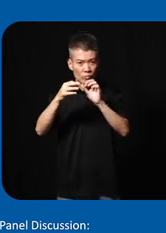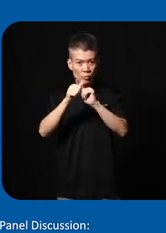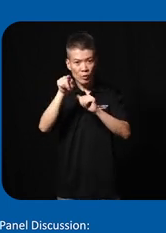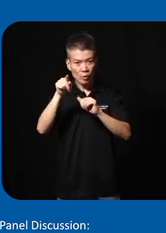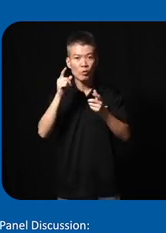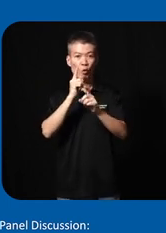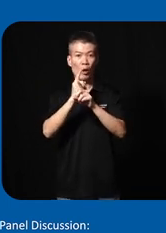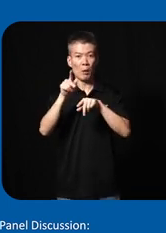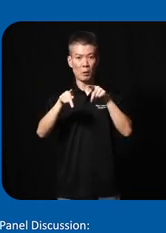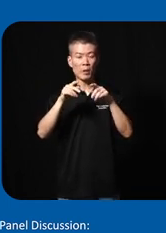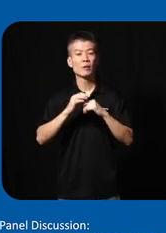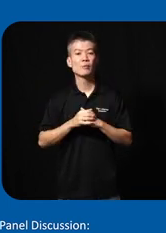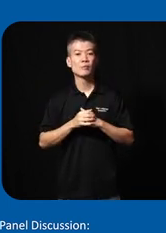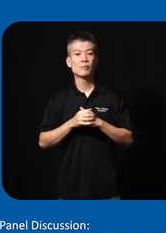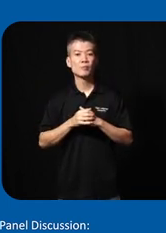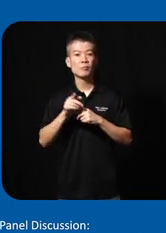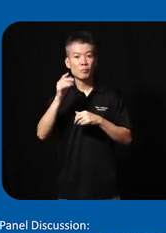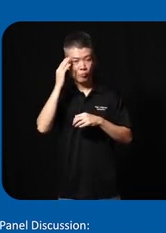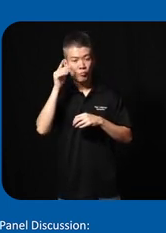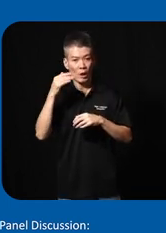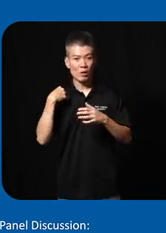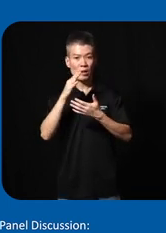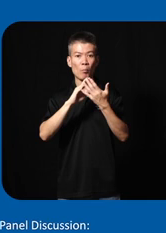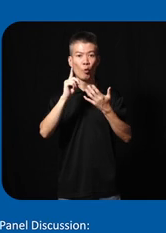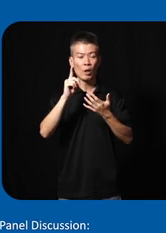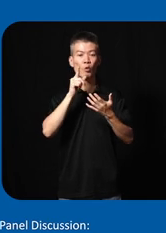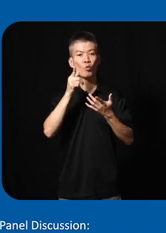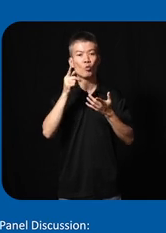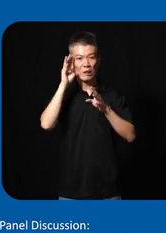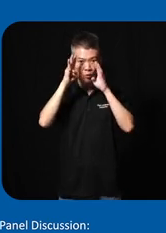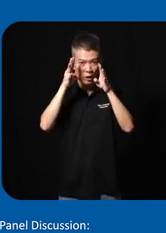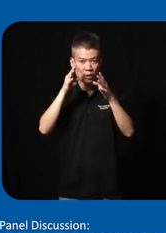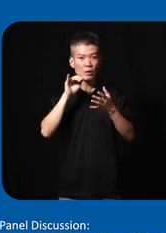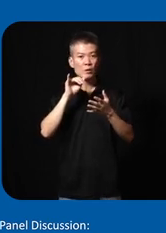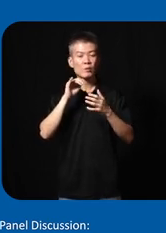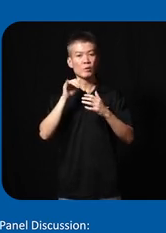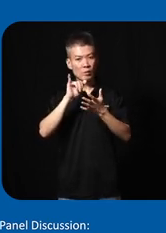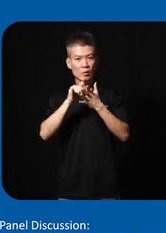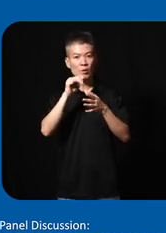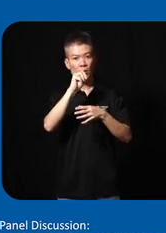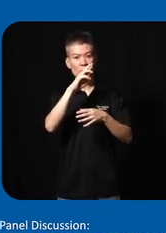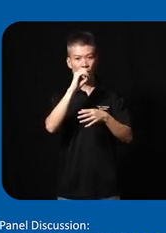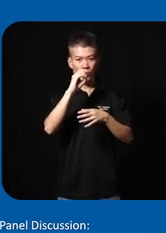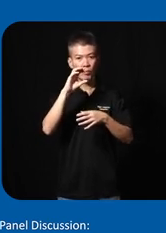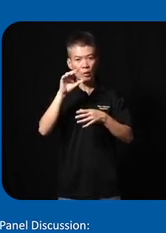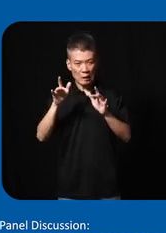the right people he knew that there was someone who was innovating uh micro light touch uh kind of